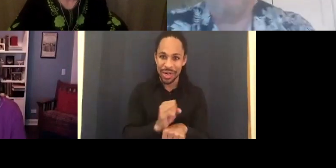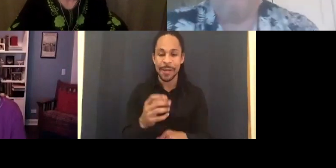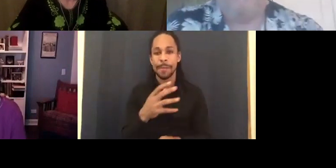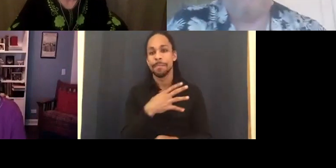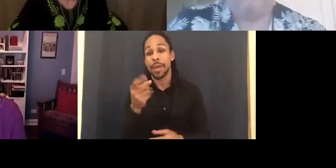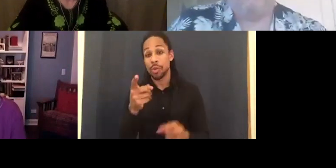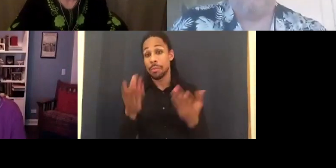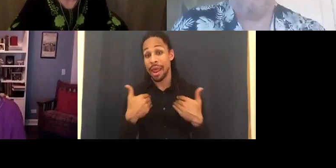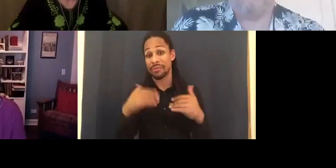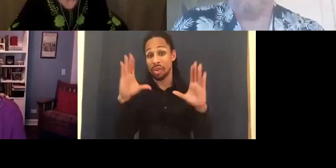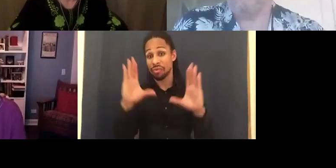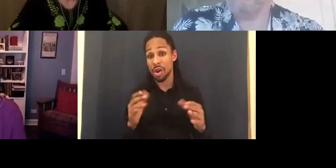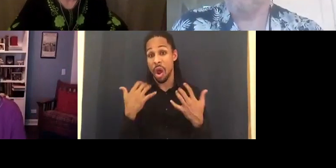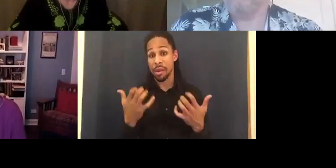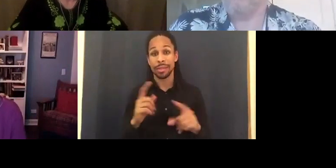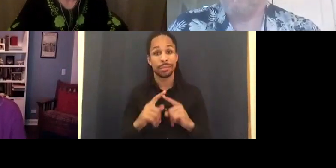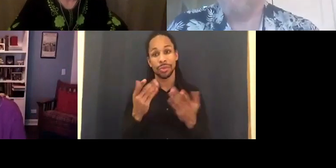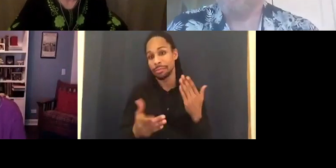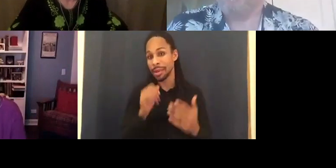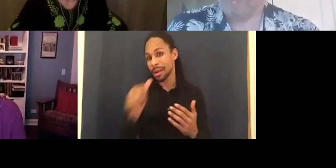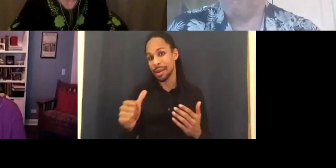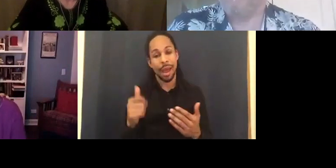any money from it. So it really has to be a labor of